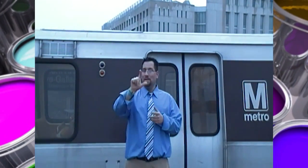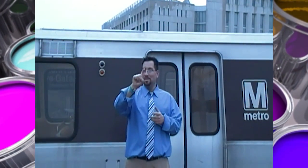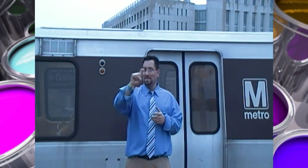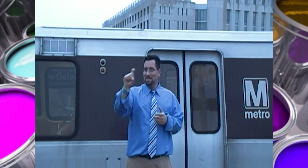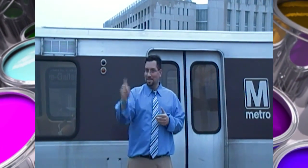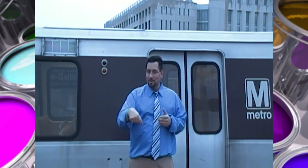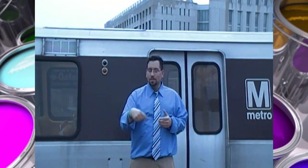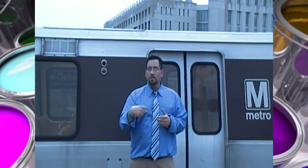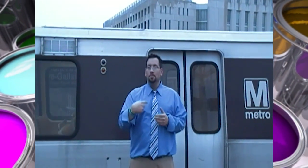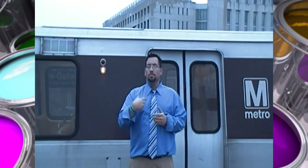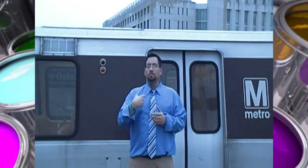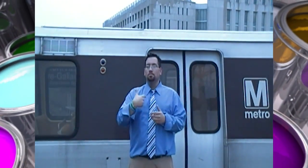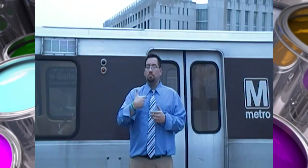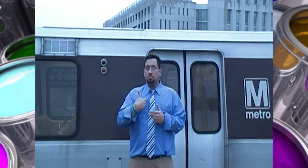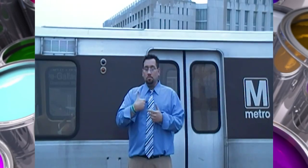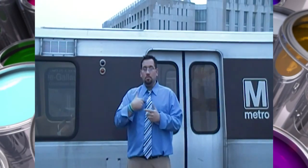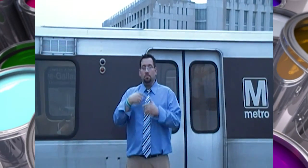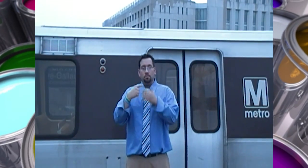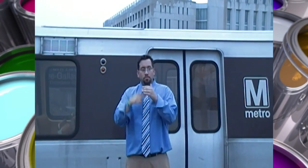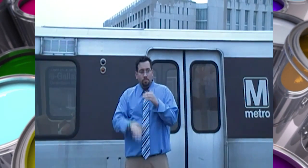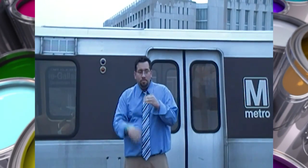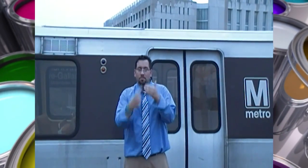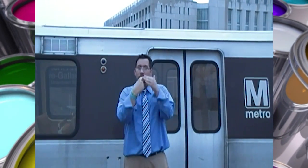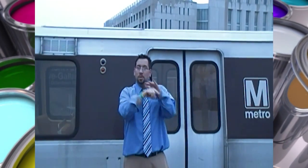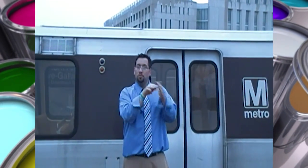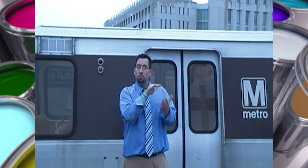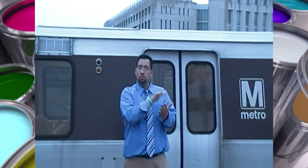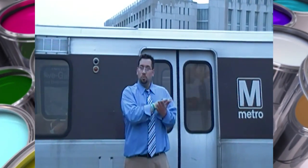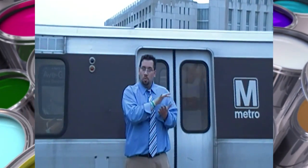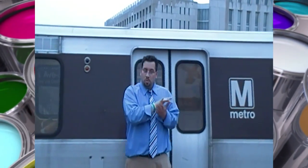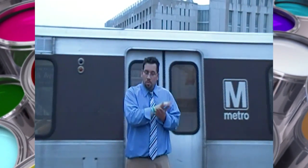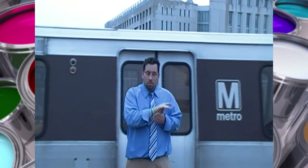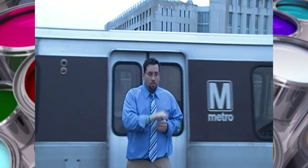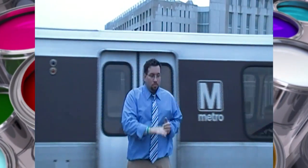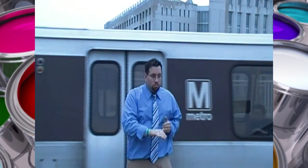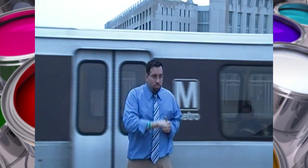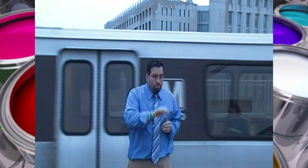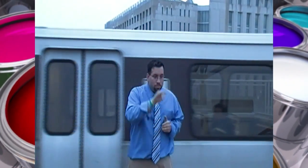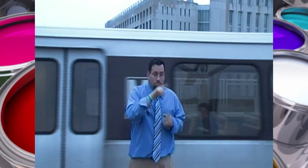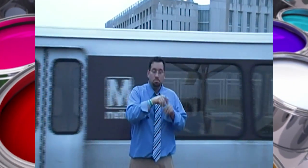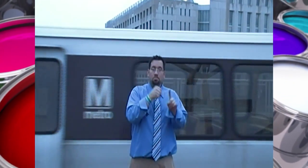And I wanted to let you know, I was born in Texas. I grew up and went to a mainstream